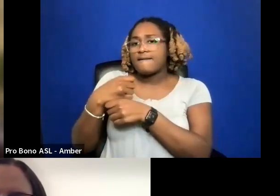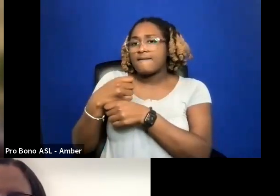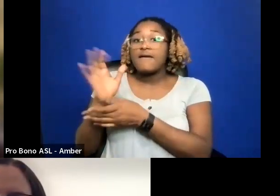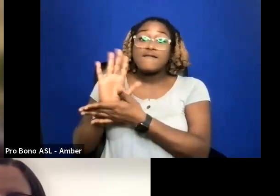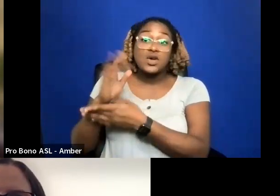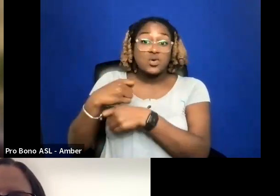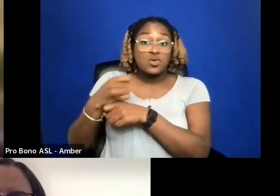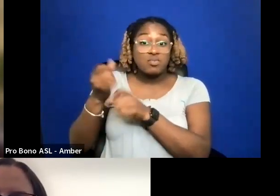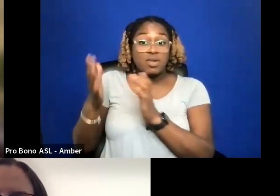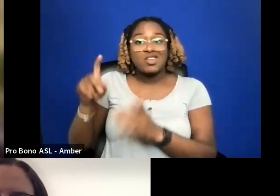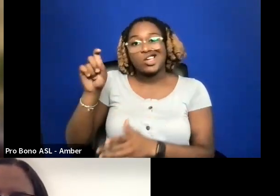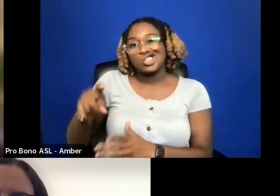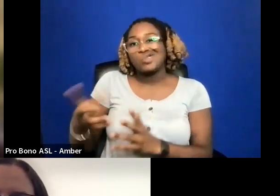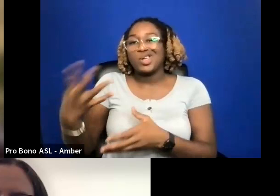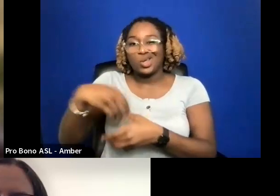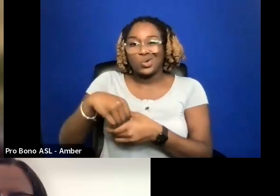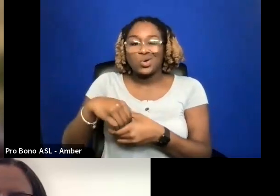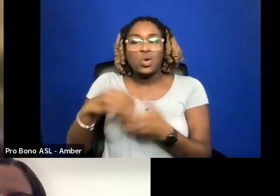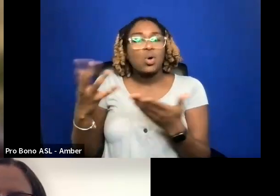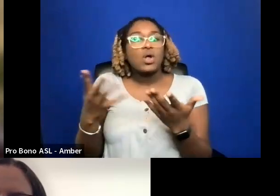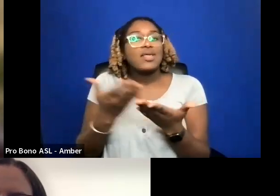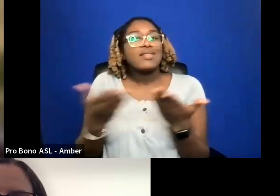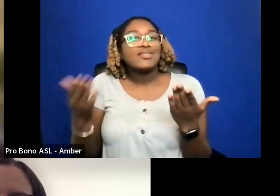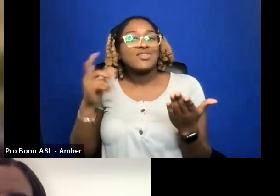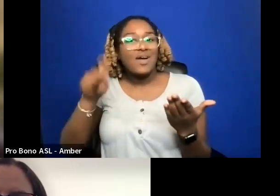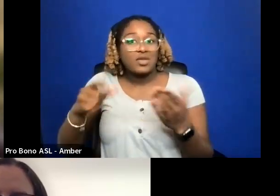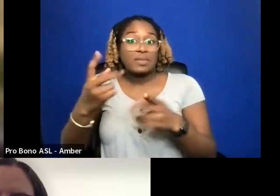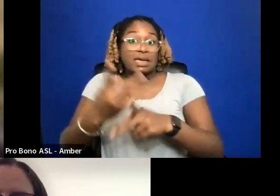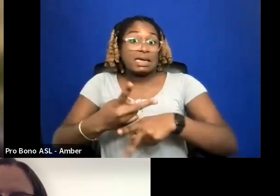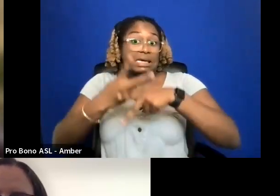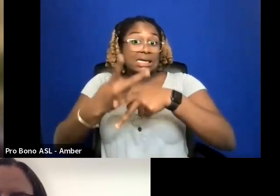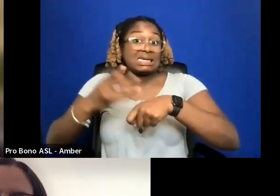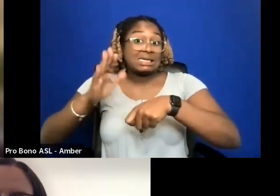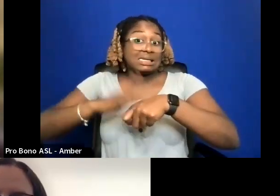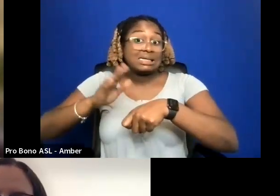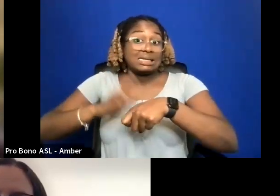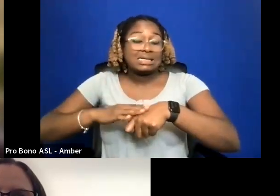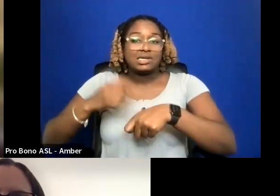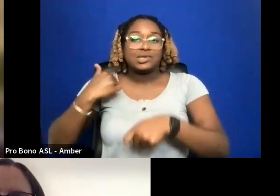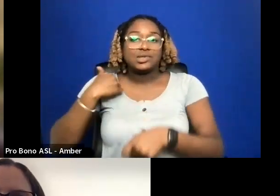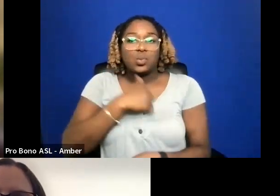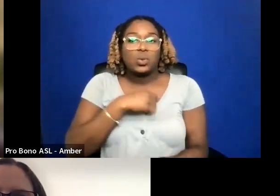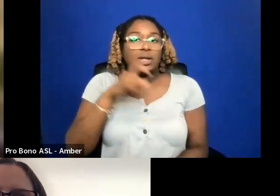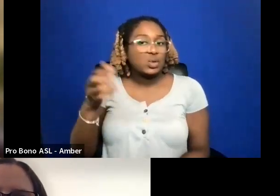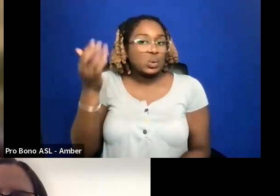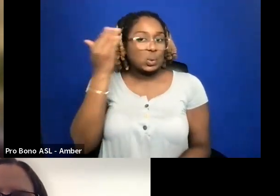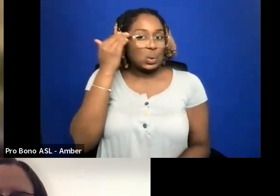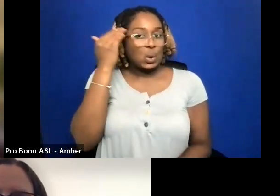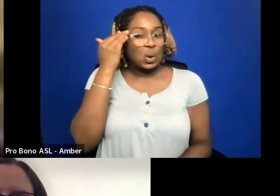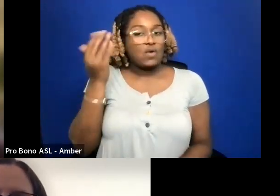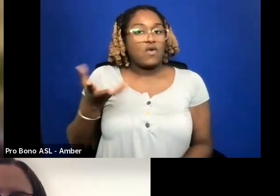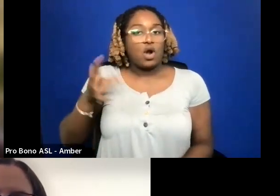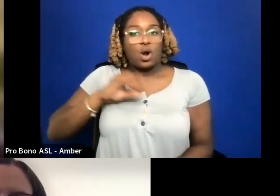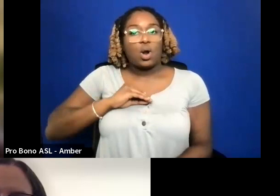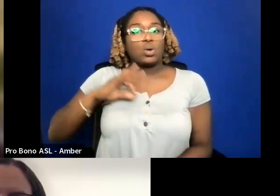WHAT ARE THE THINGS WE HAVE TO LOOK OUT FOR OUR OWN BENEFIT SO THIS WON'T HAPPEN AGAIN?